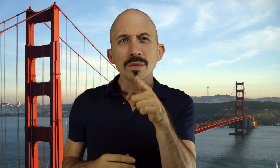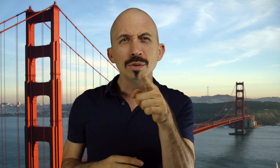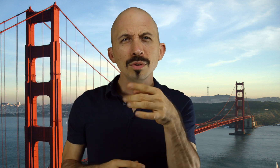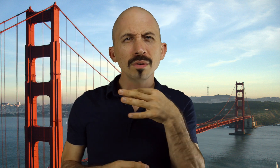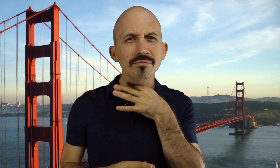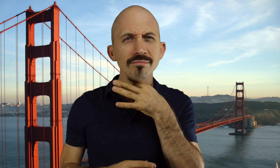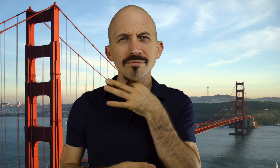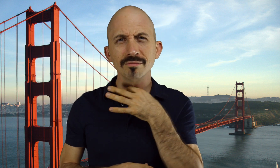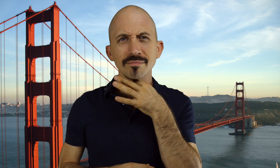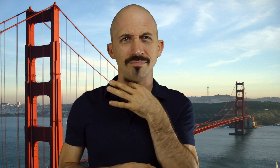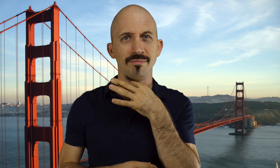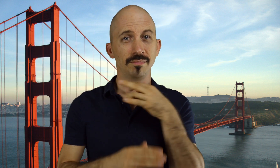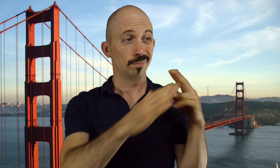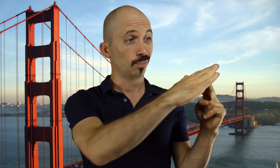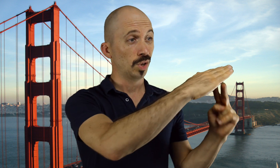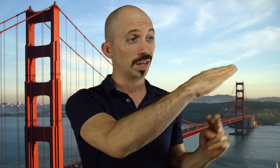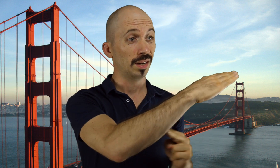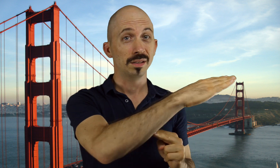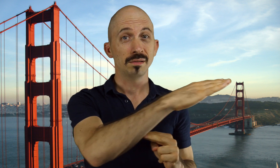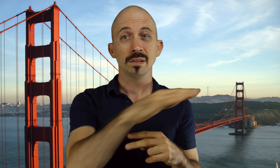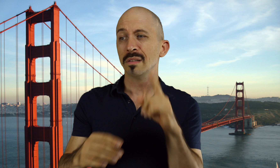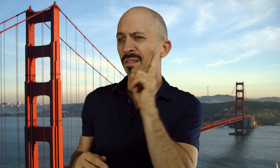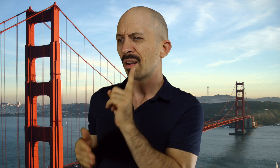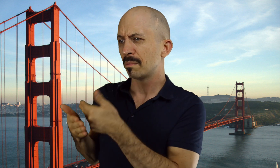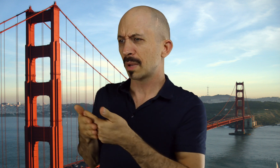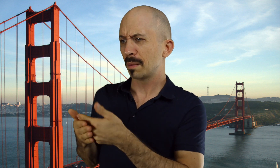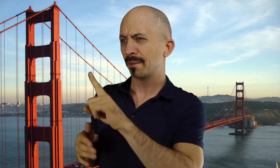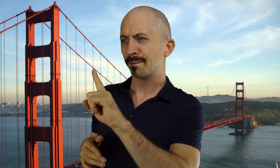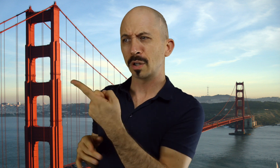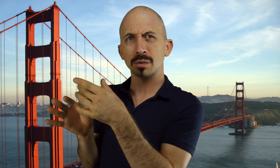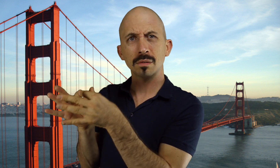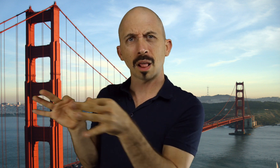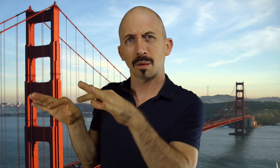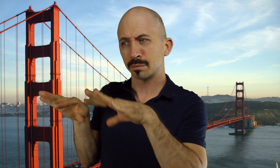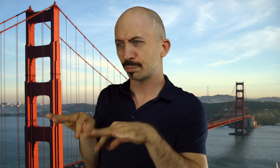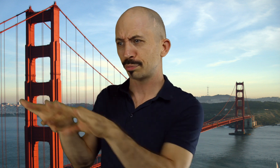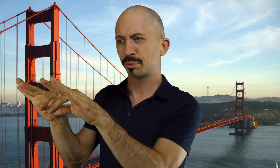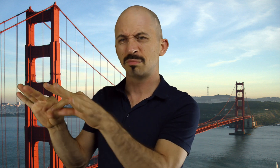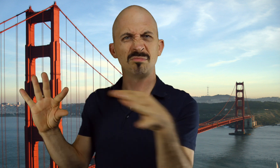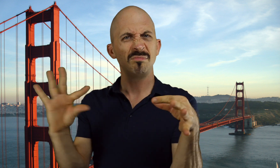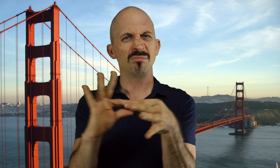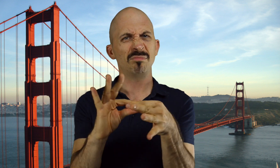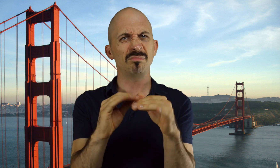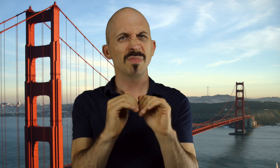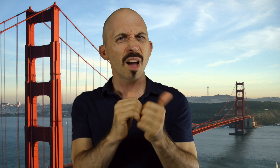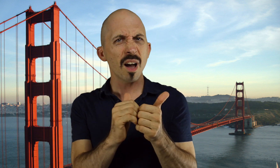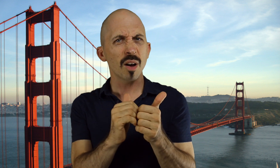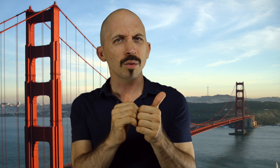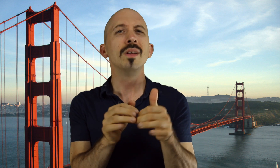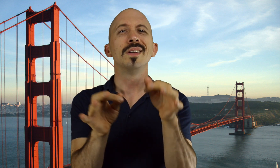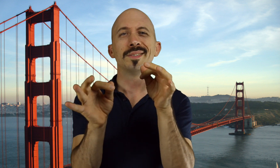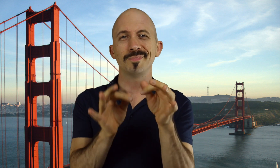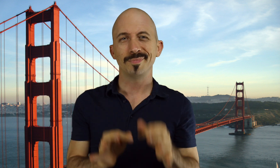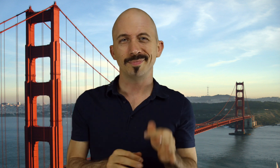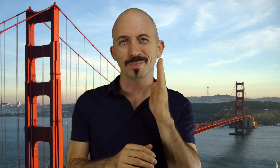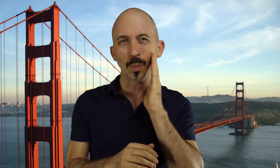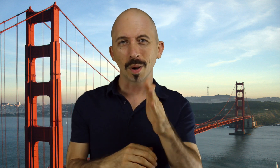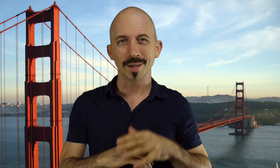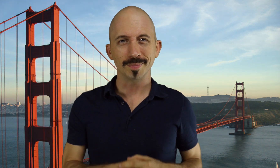Some of you may ask, how are bridges and deaf babies’ first language acquisition linked? I will explain.